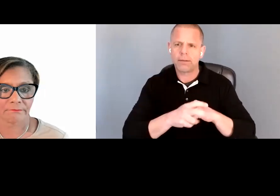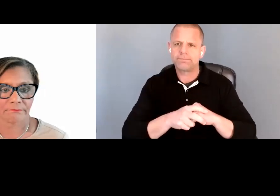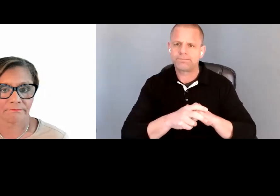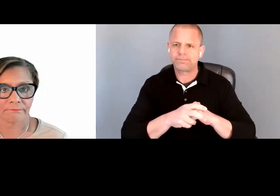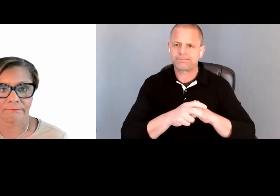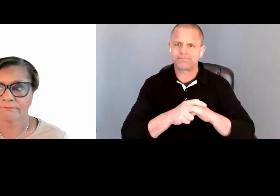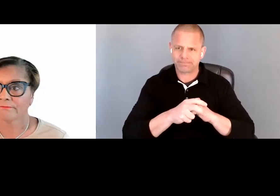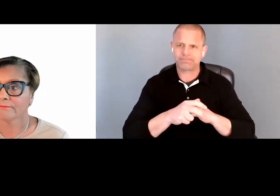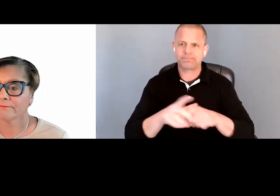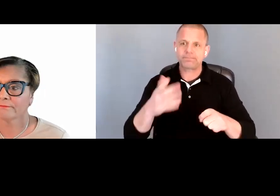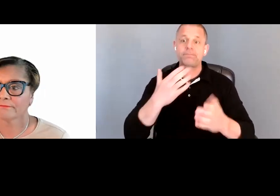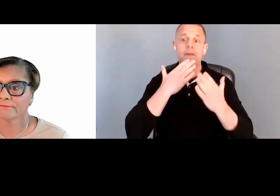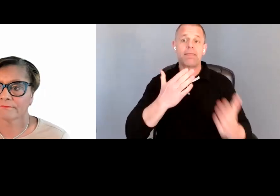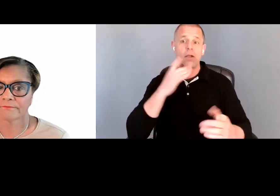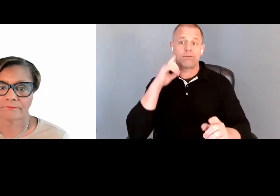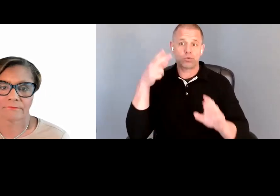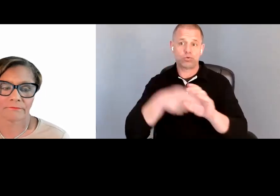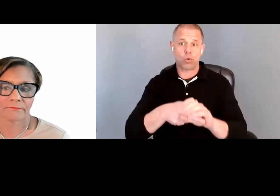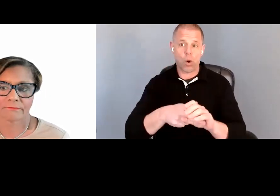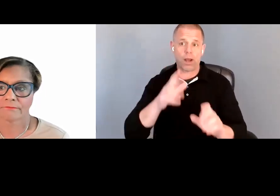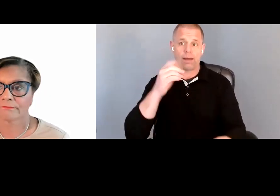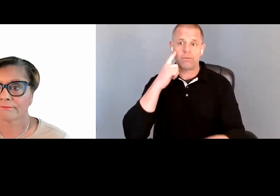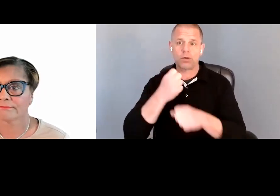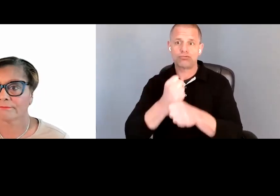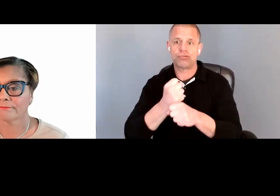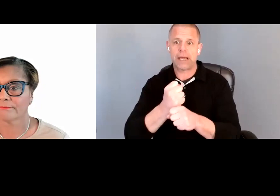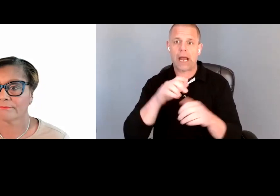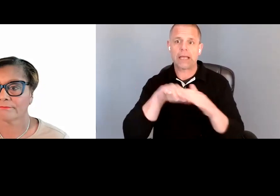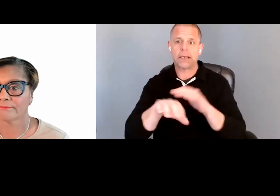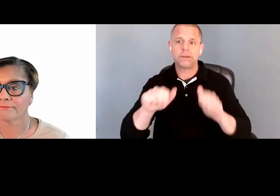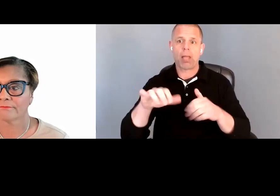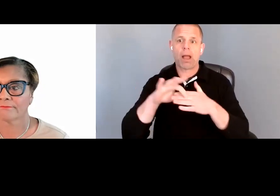And thank you for joining us for Creating Accessible Content for Content Creators.